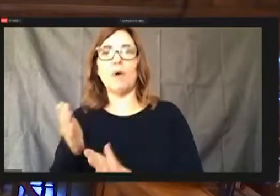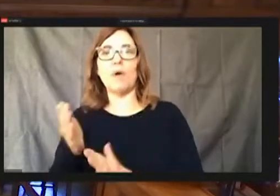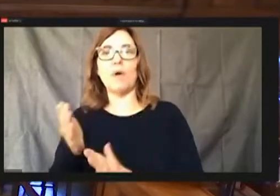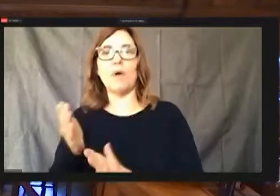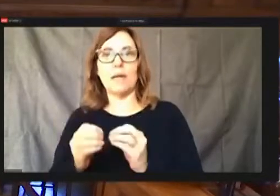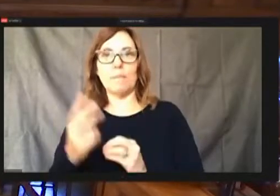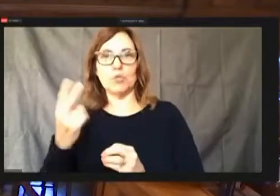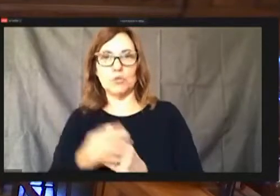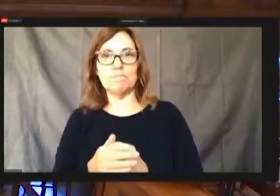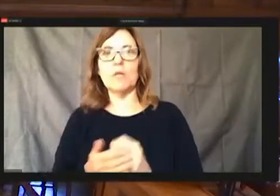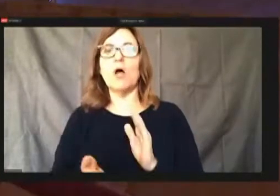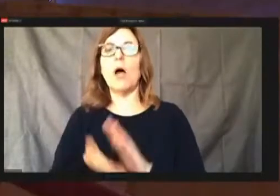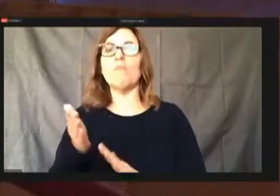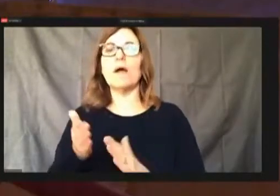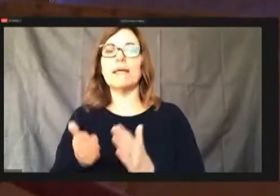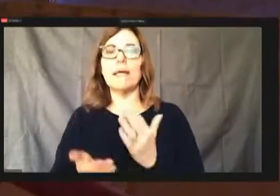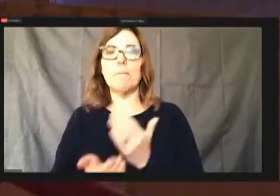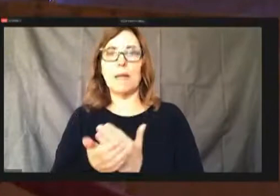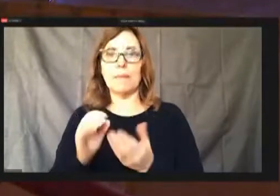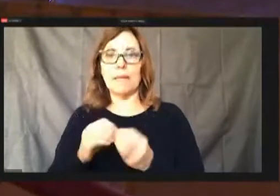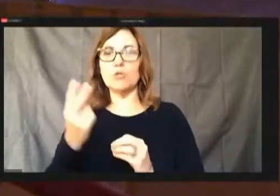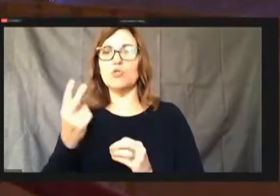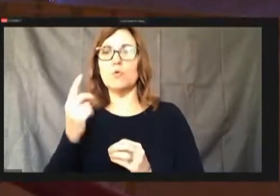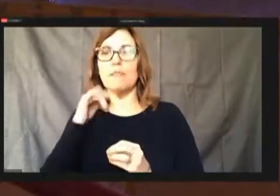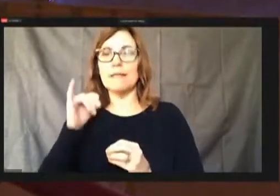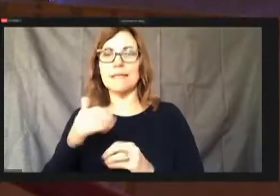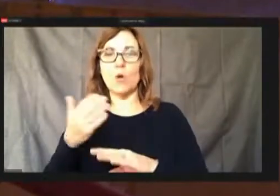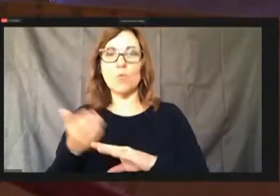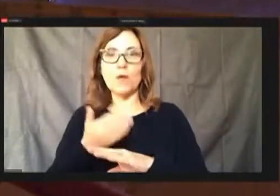two's restoration of grants and donations at $, per office.